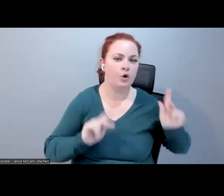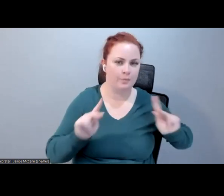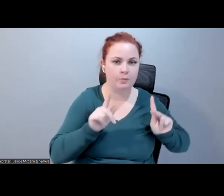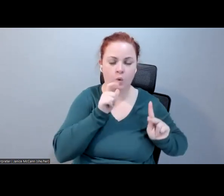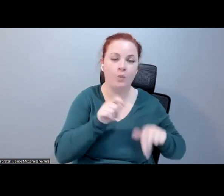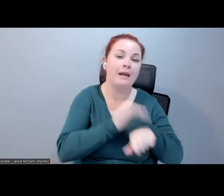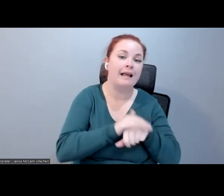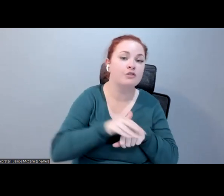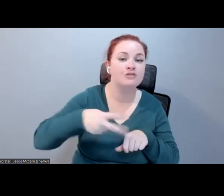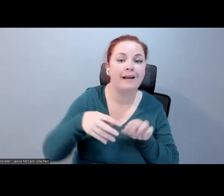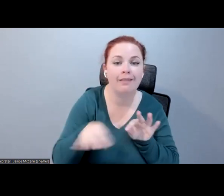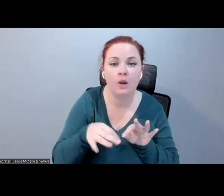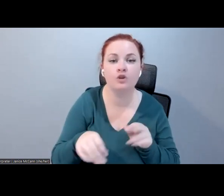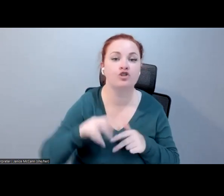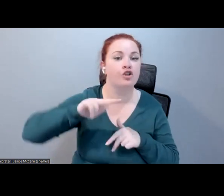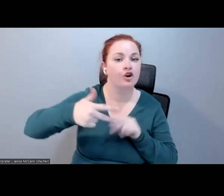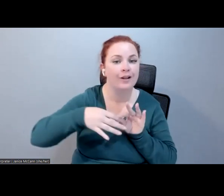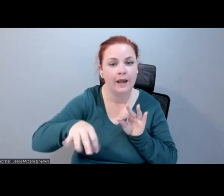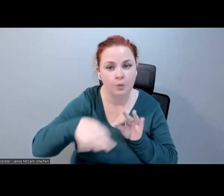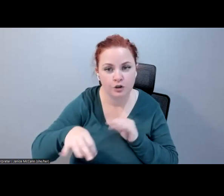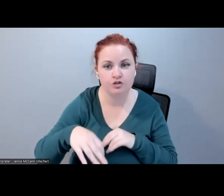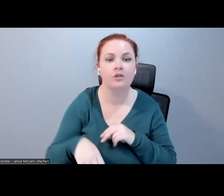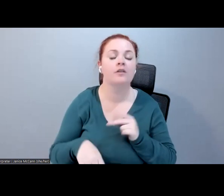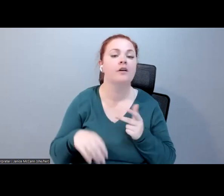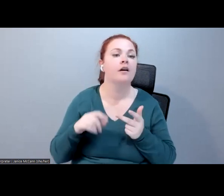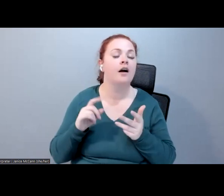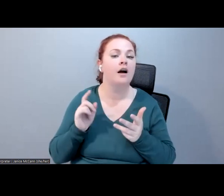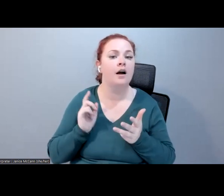language or third language, and where accent becomes a problem,